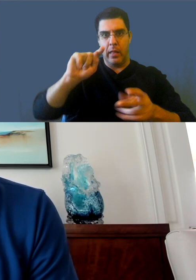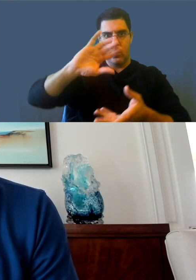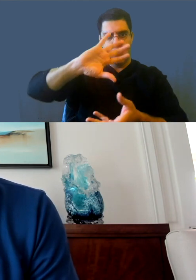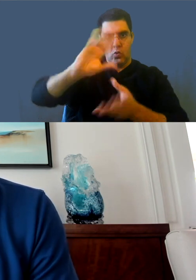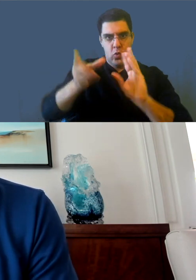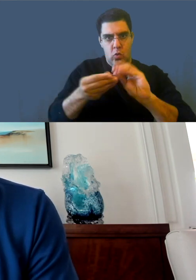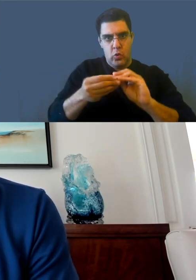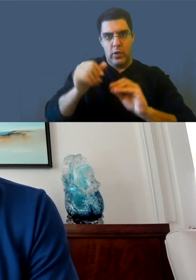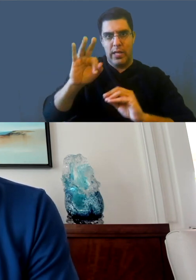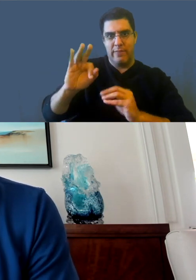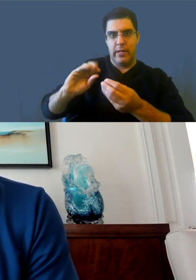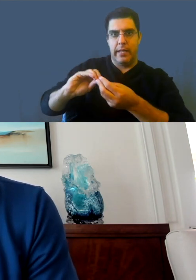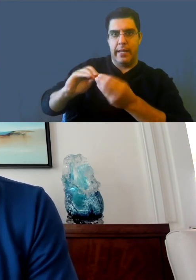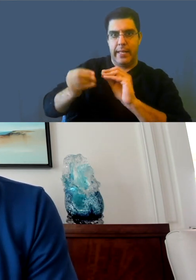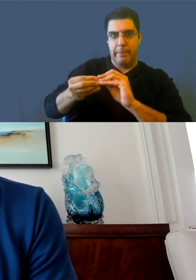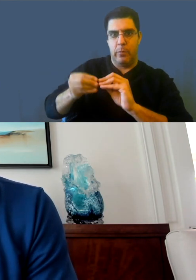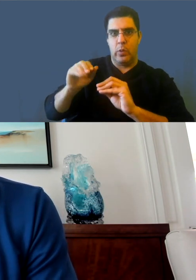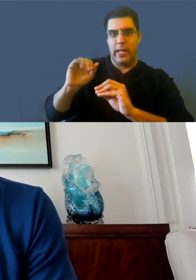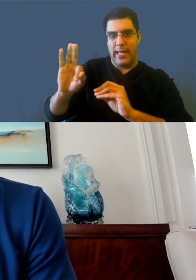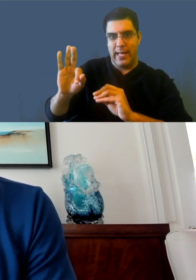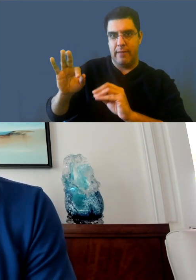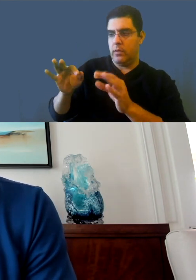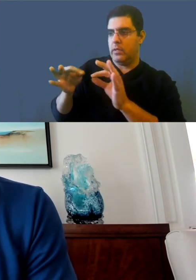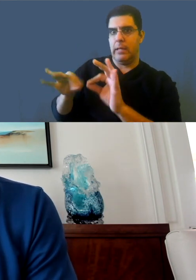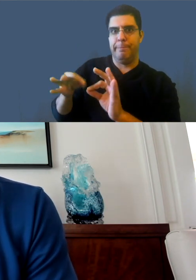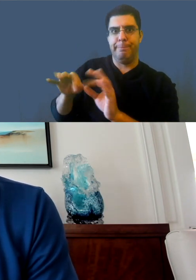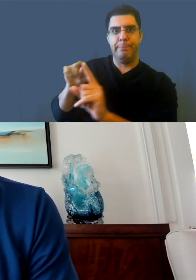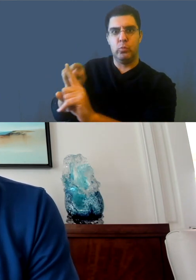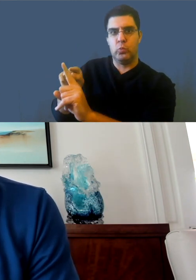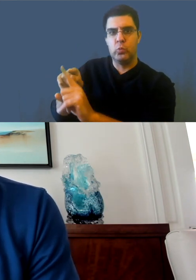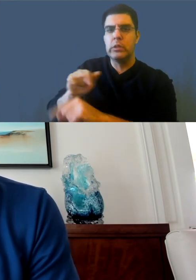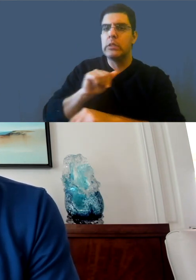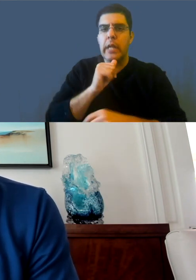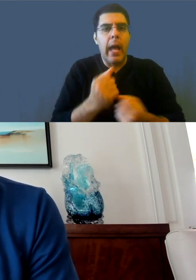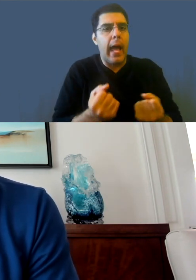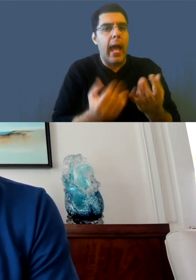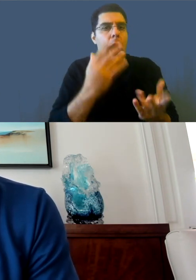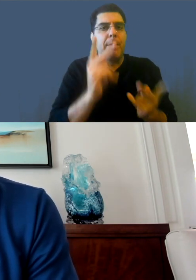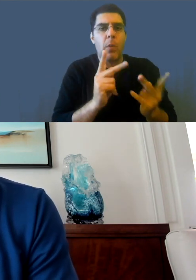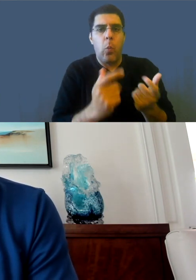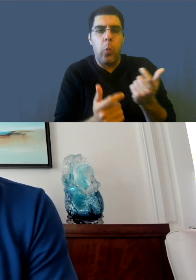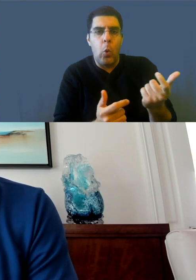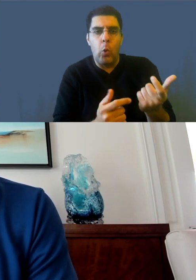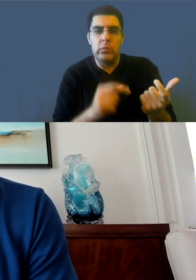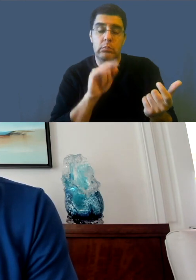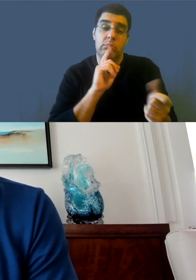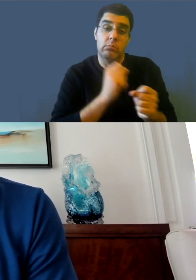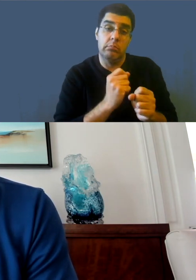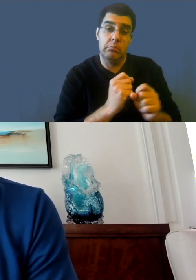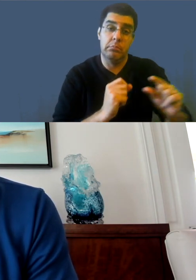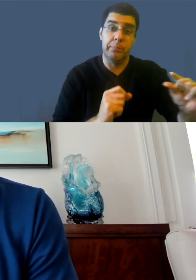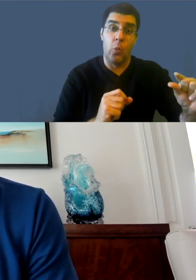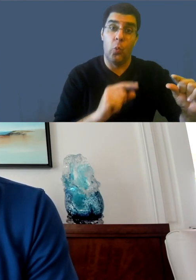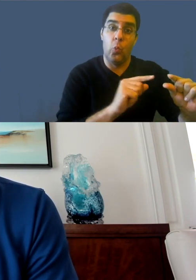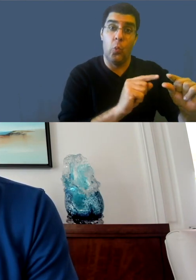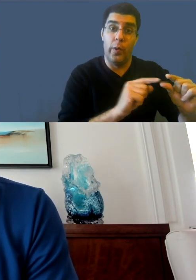that has captions. And I just wanted to clarify that again, we didn't look in absolute terms. So the fact that it was,